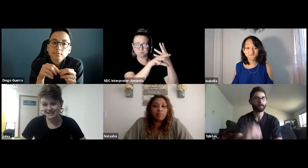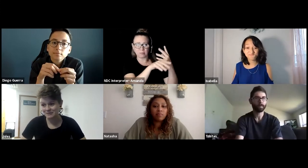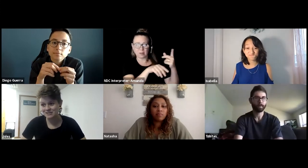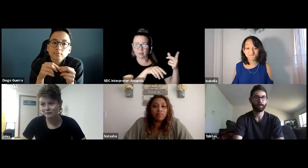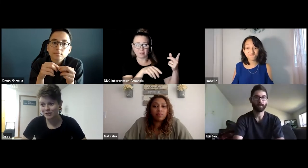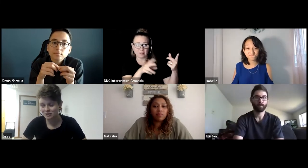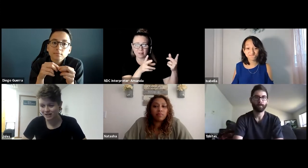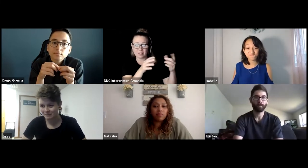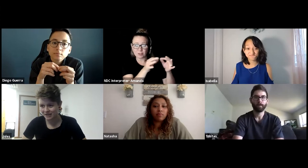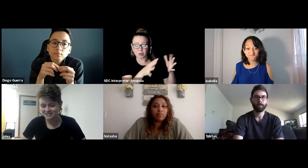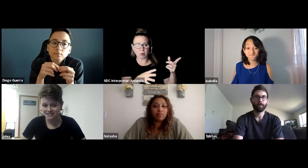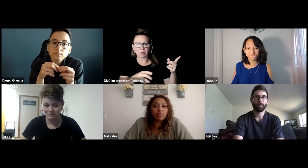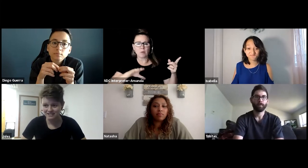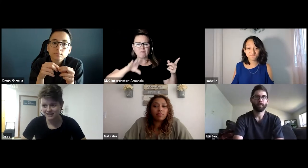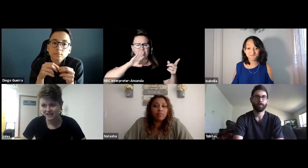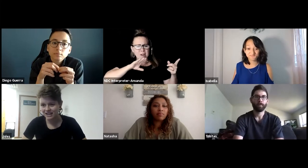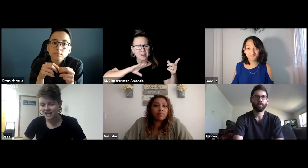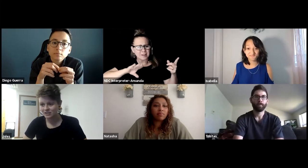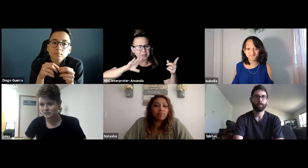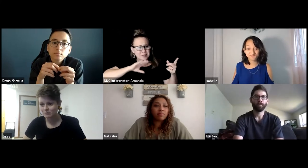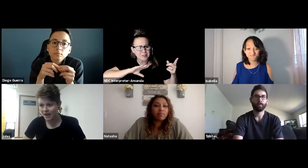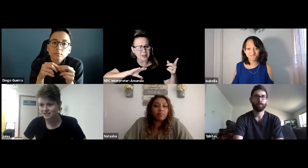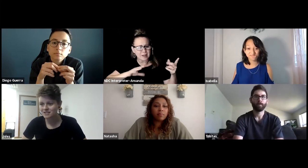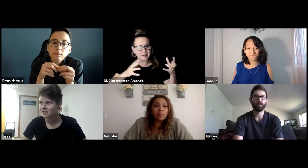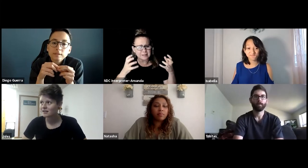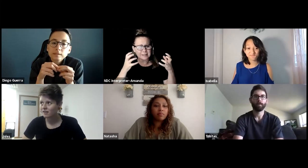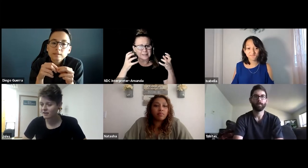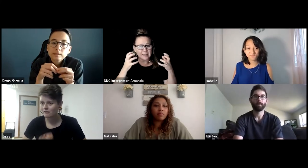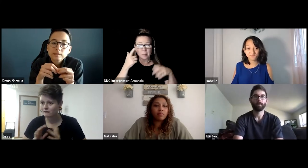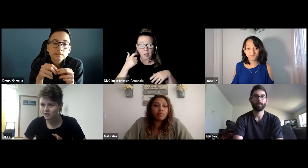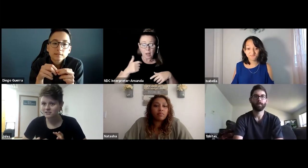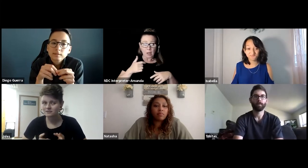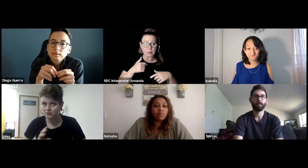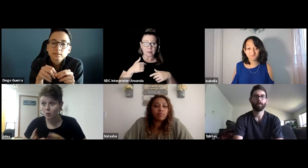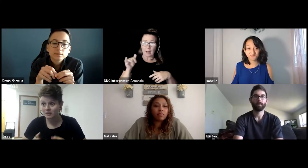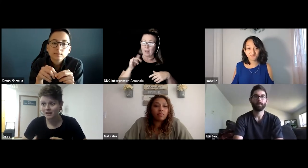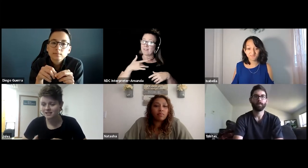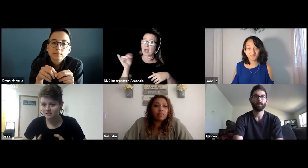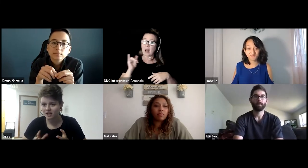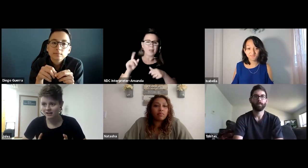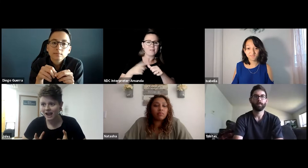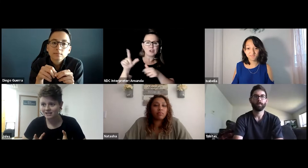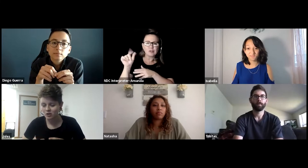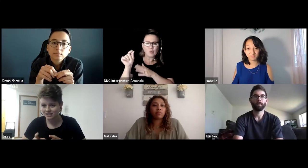it was so frustrating because it's basically you spend like the first 20 minutes of a class trying